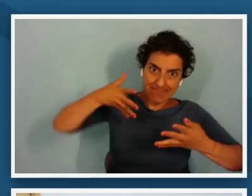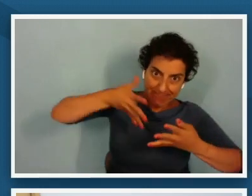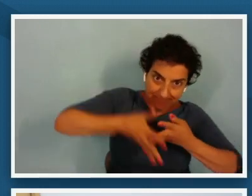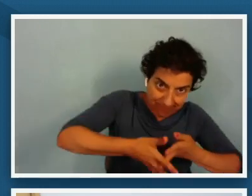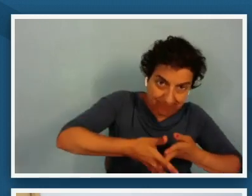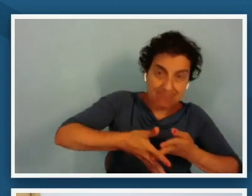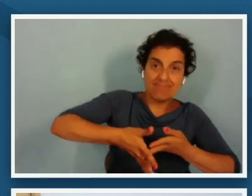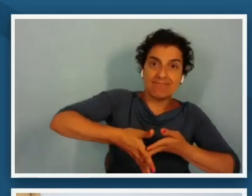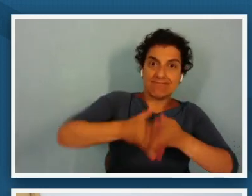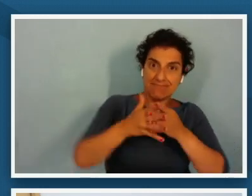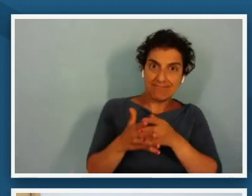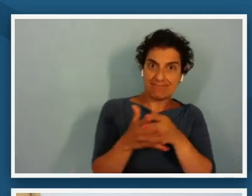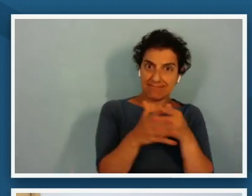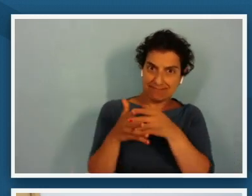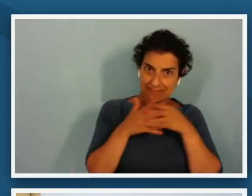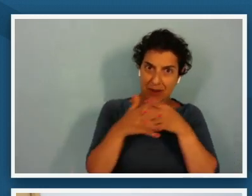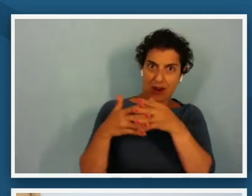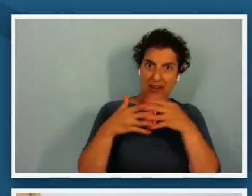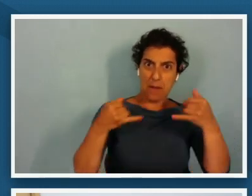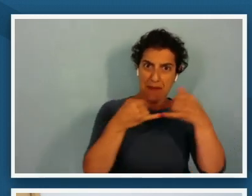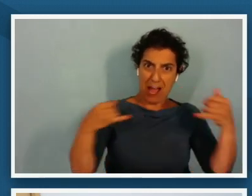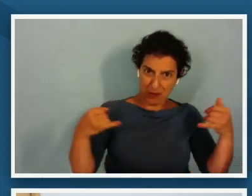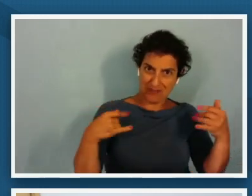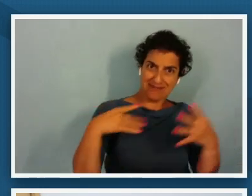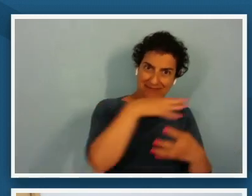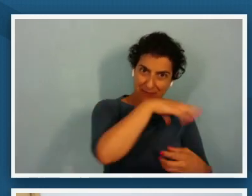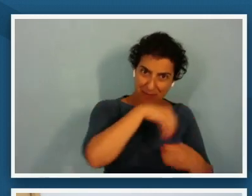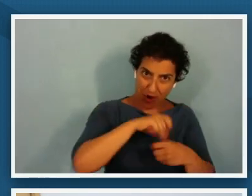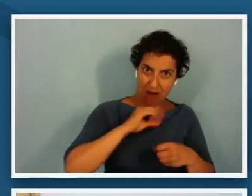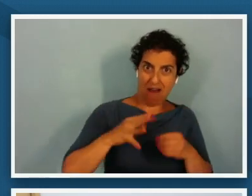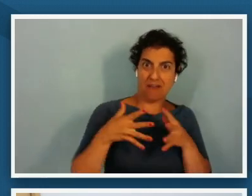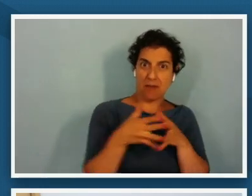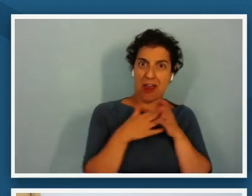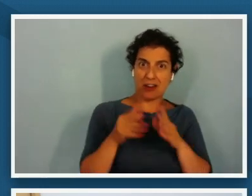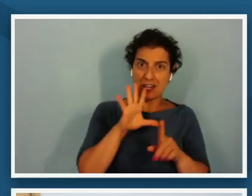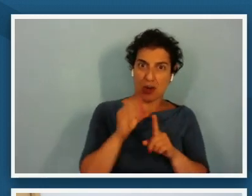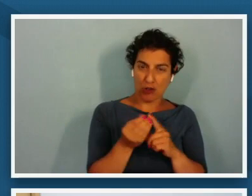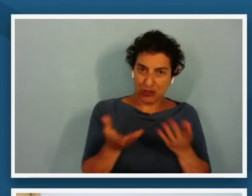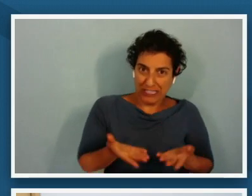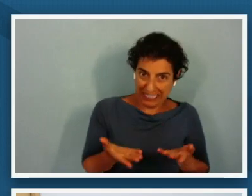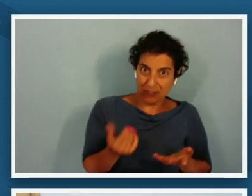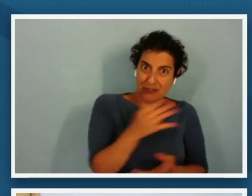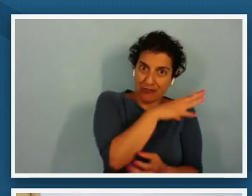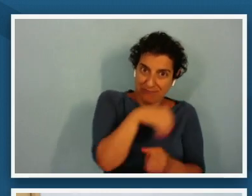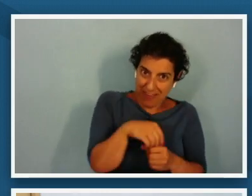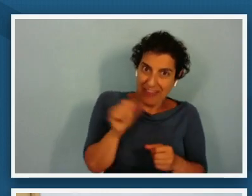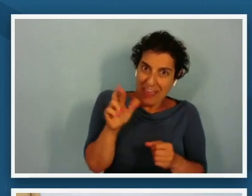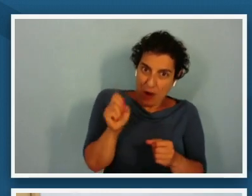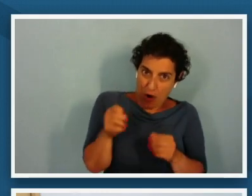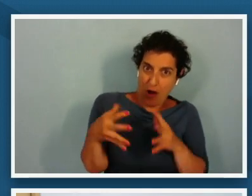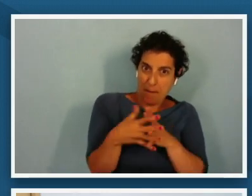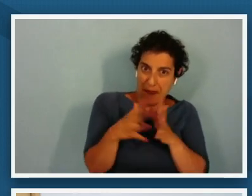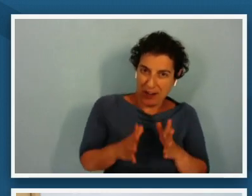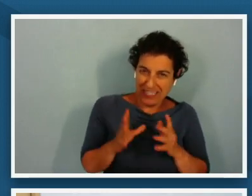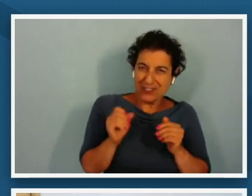boundaries that they are a part of the american culture that is here and so that they are american so i will use